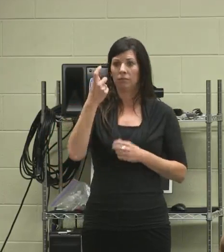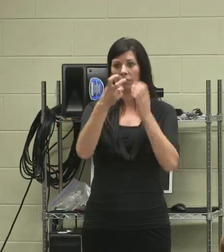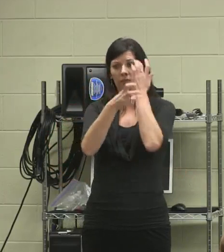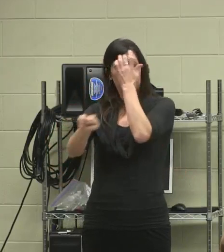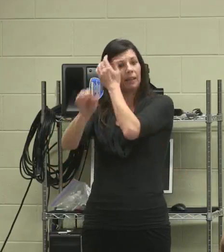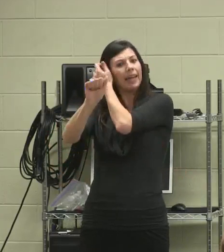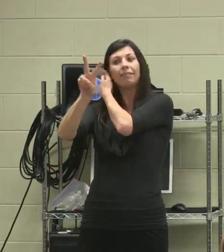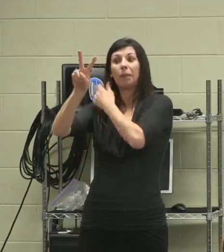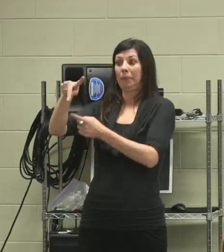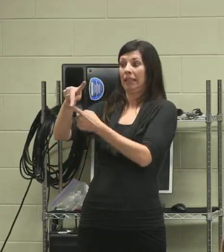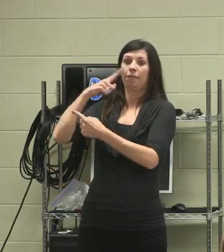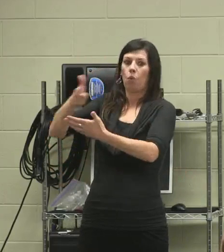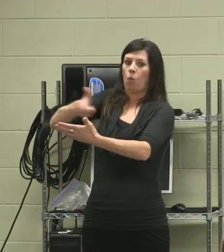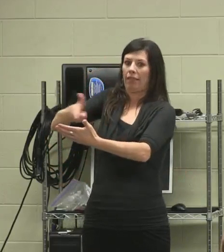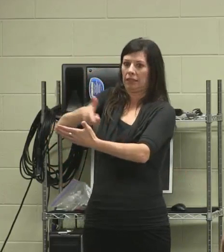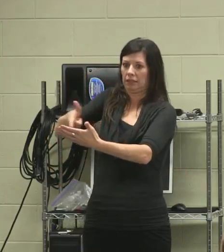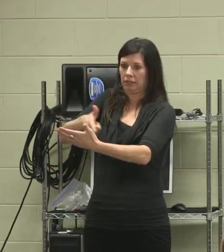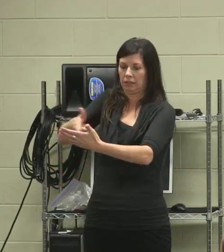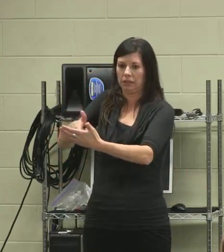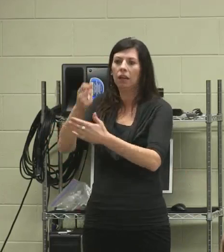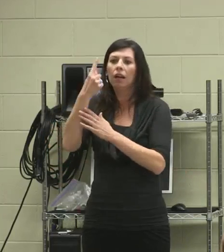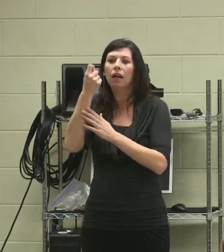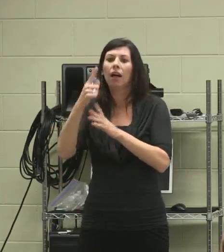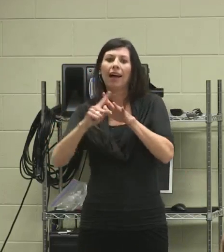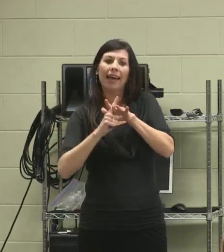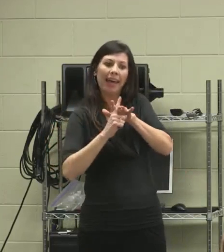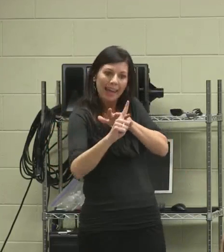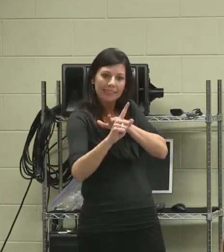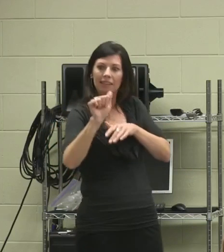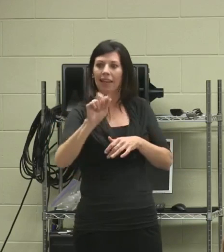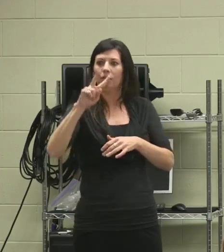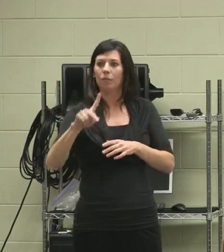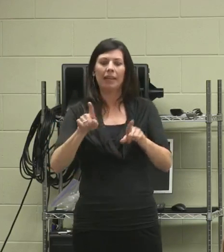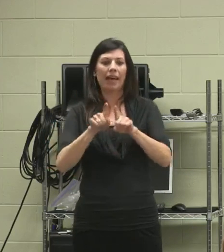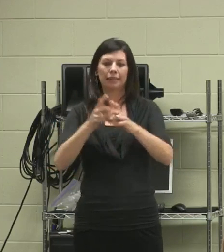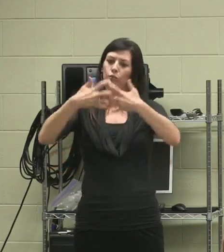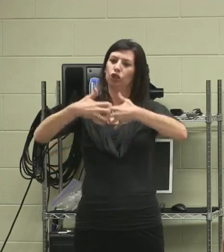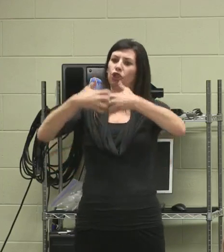to do welding. I exited AVP as a machinist.